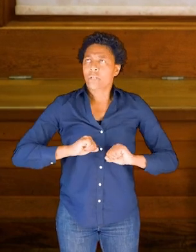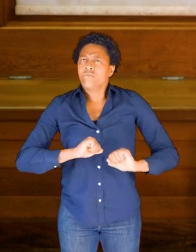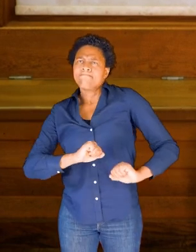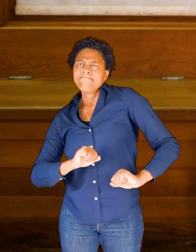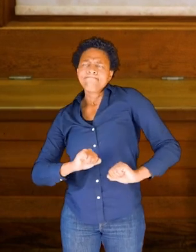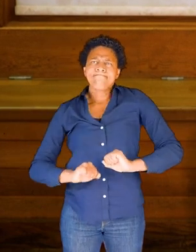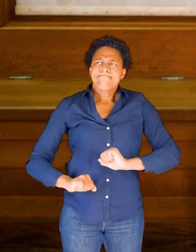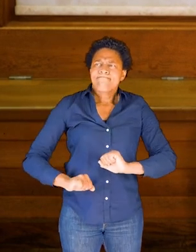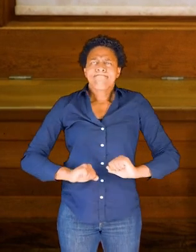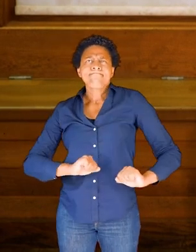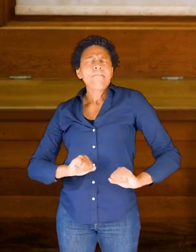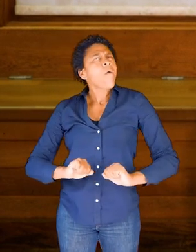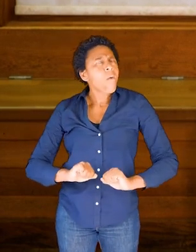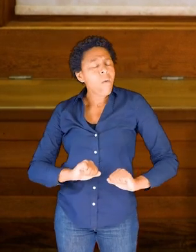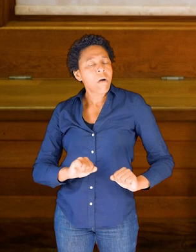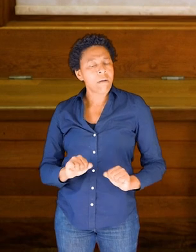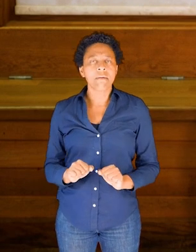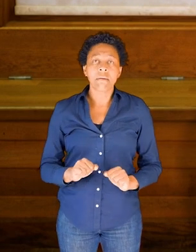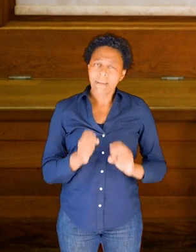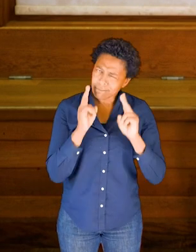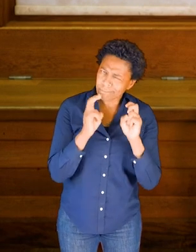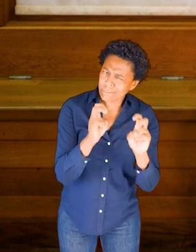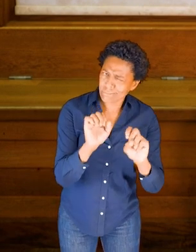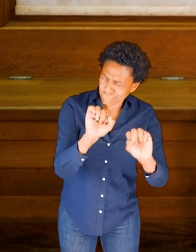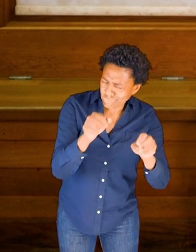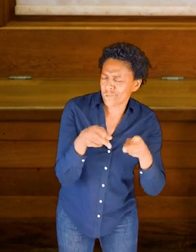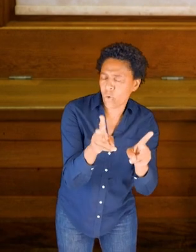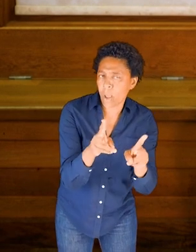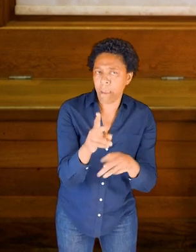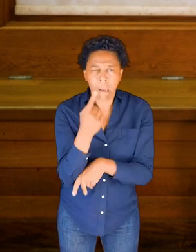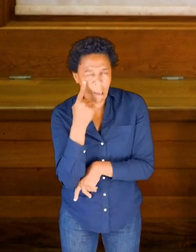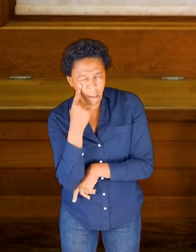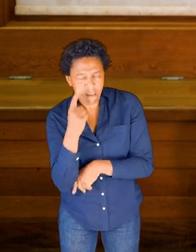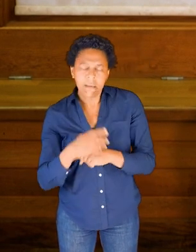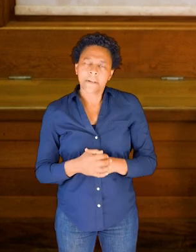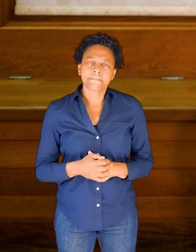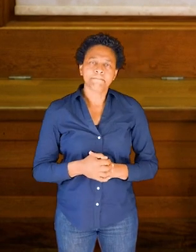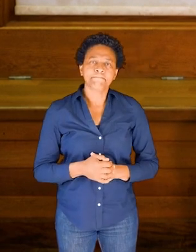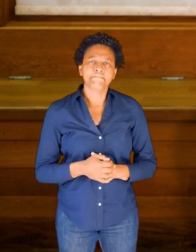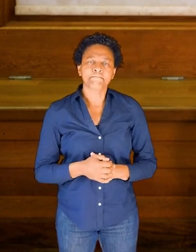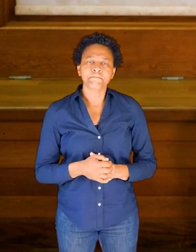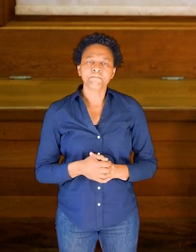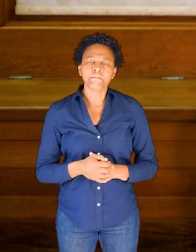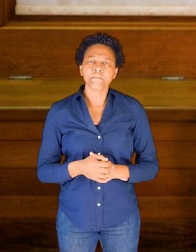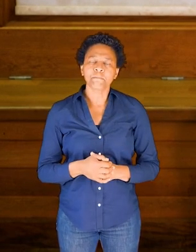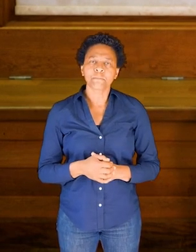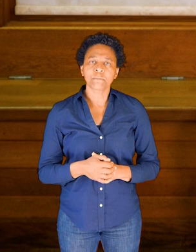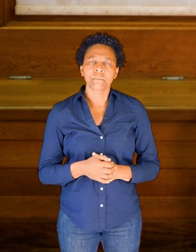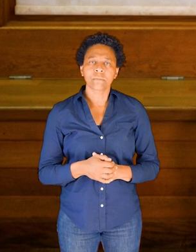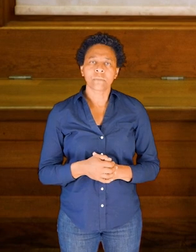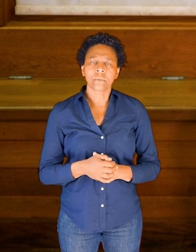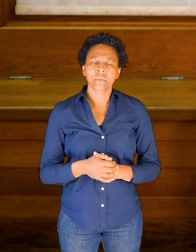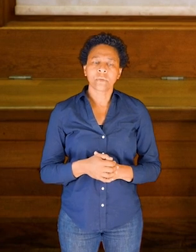So just explore in your own way, starting to get to know or to remember